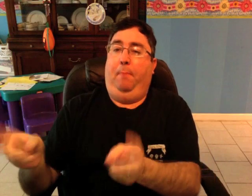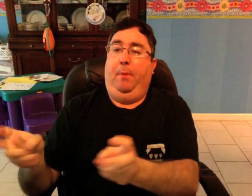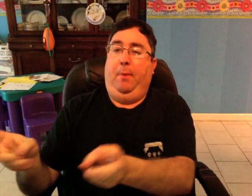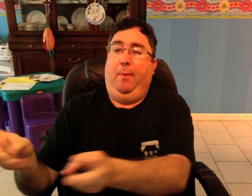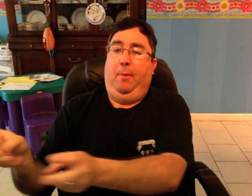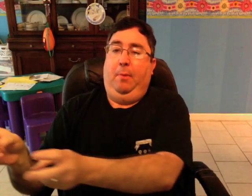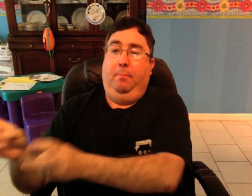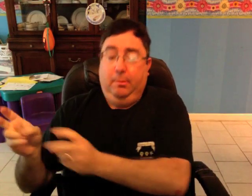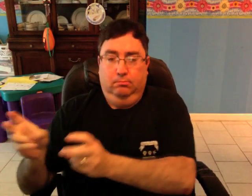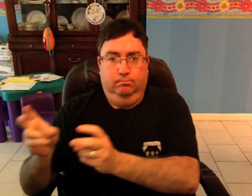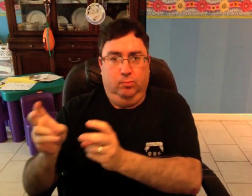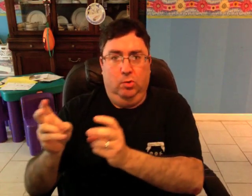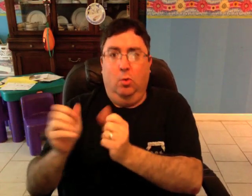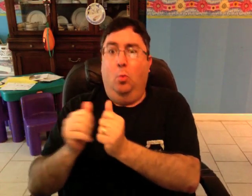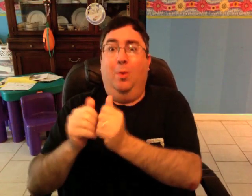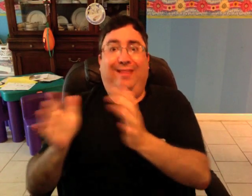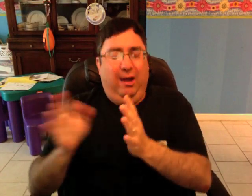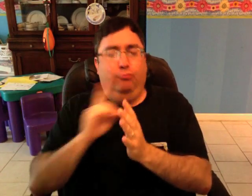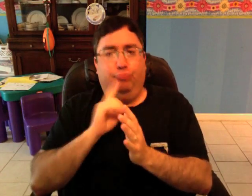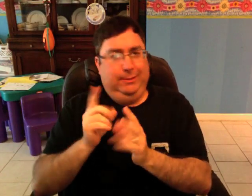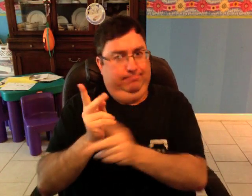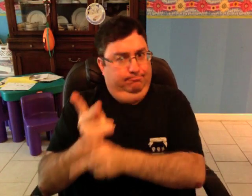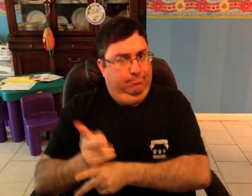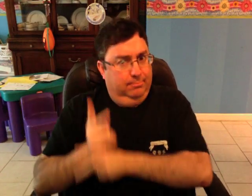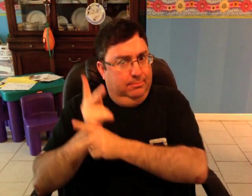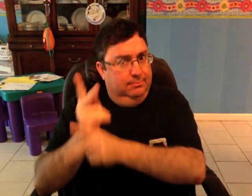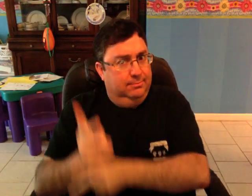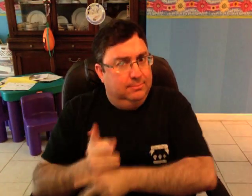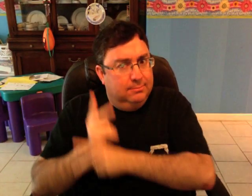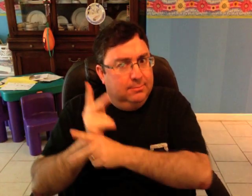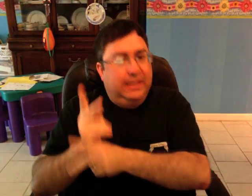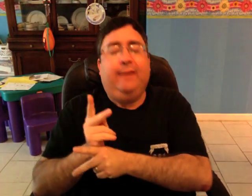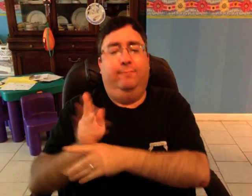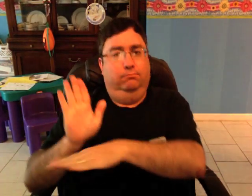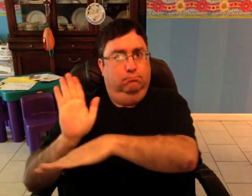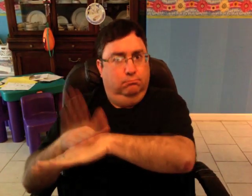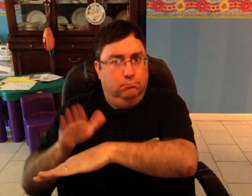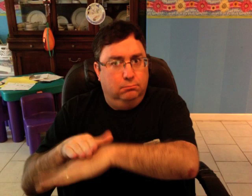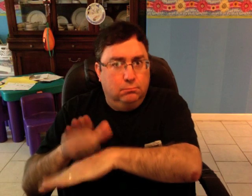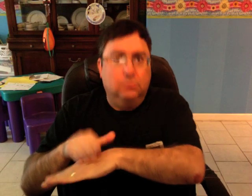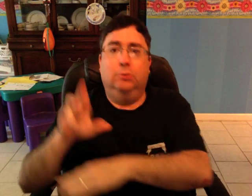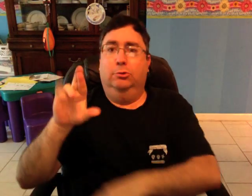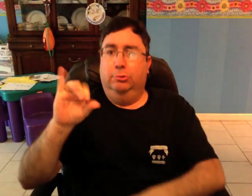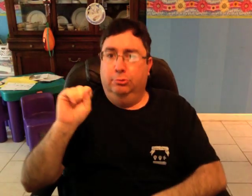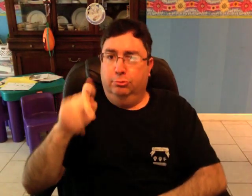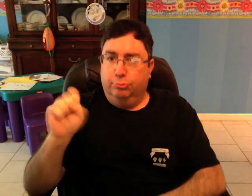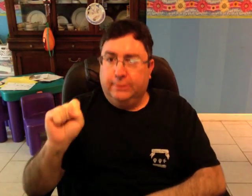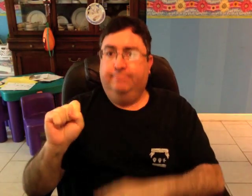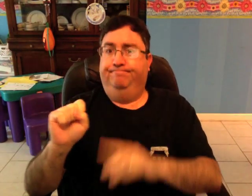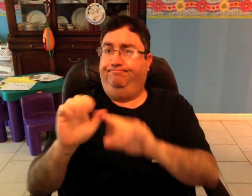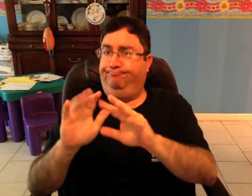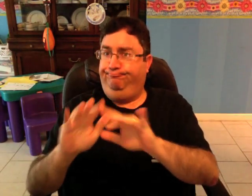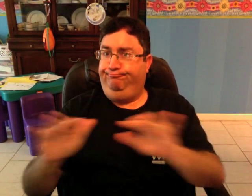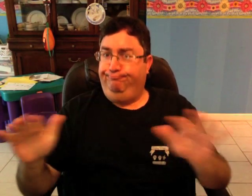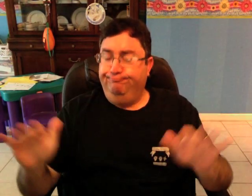and do implants without being truly careful to give full informed consent about the risks and so on.